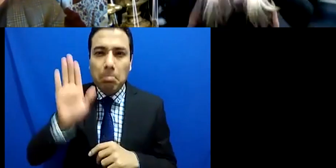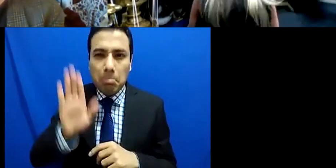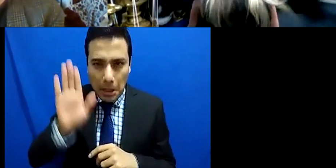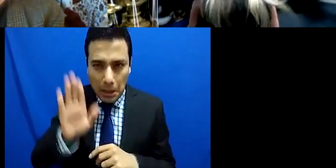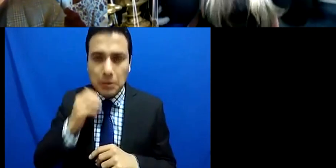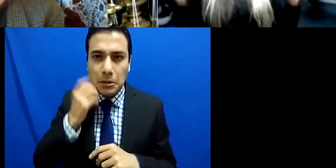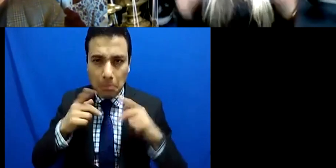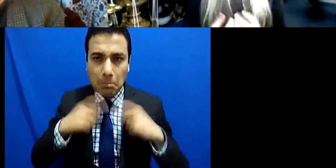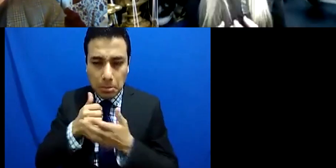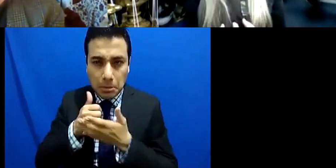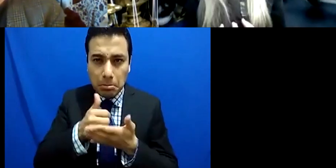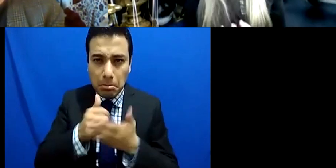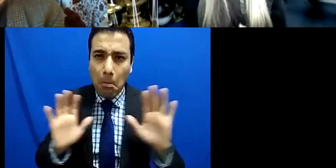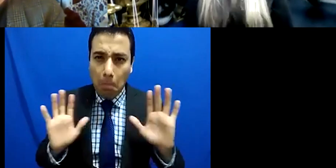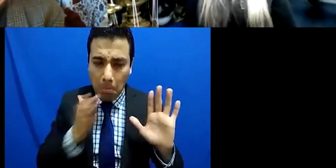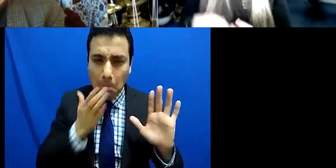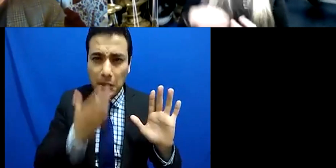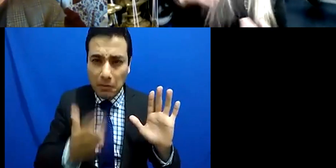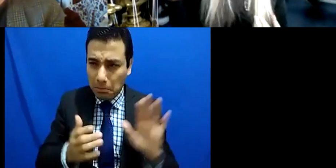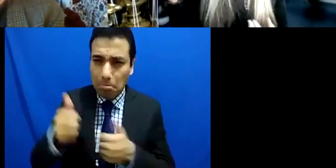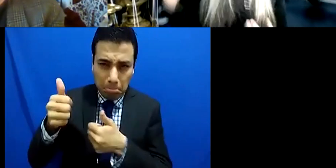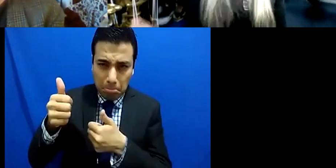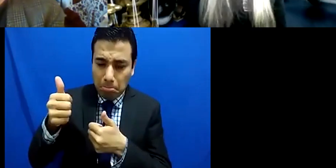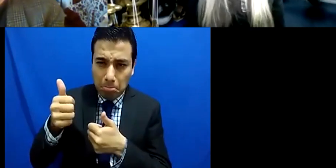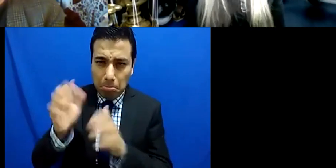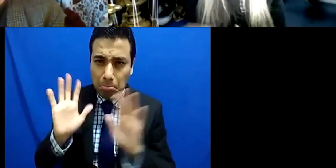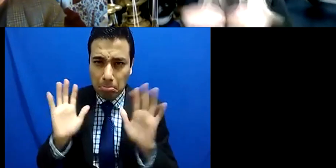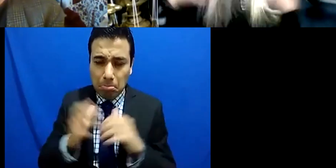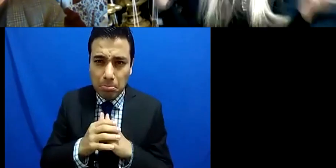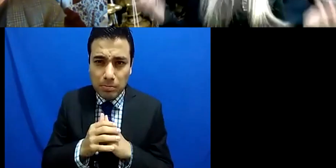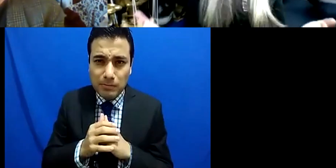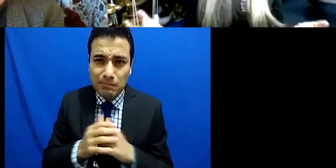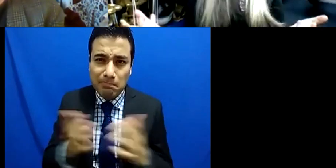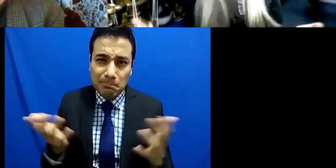going to experience music together there are some deaf people who just simply don't like certain